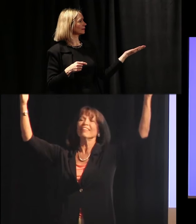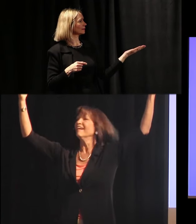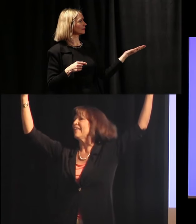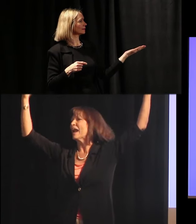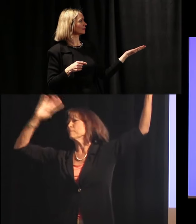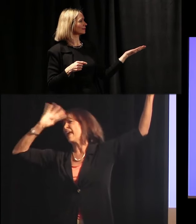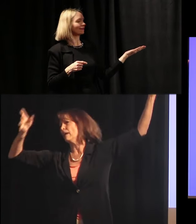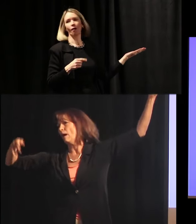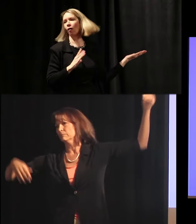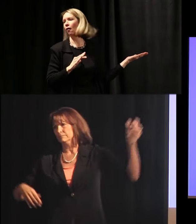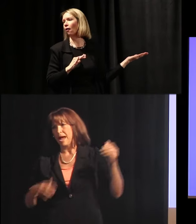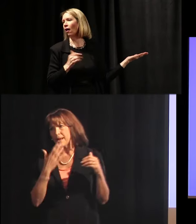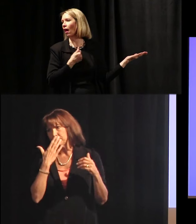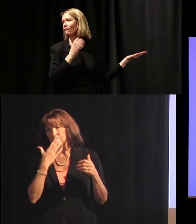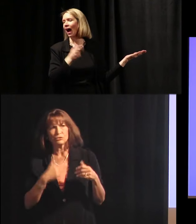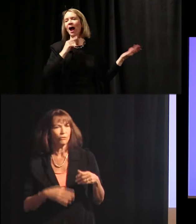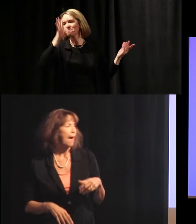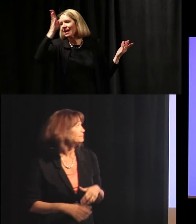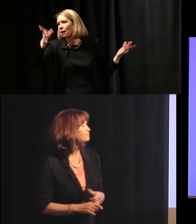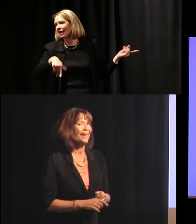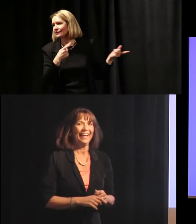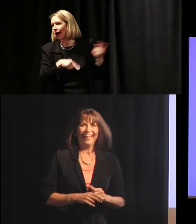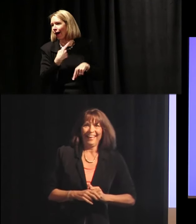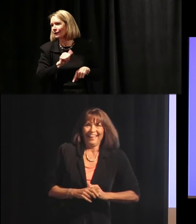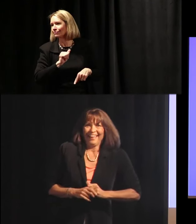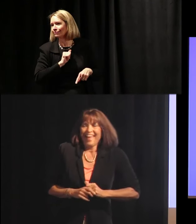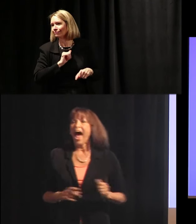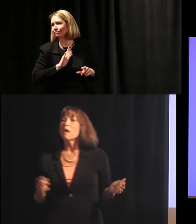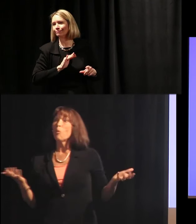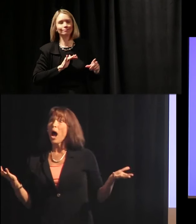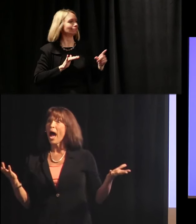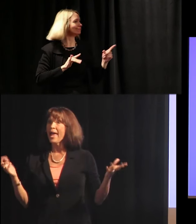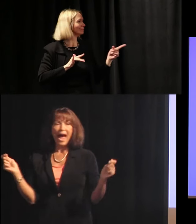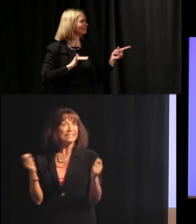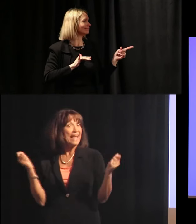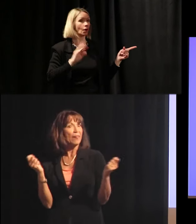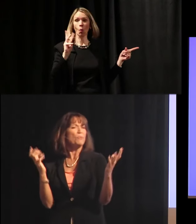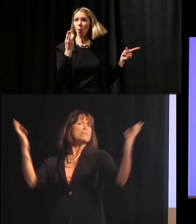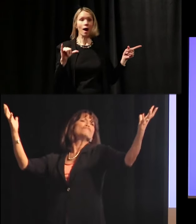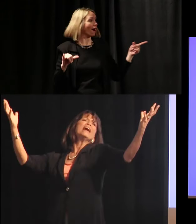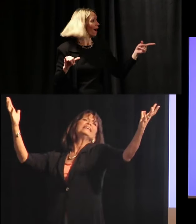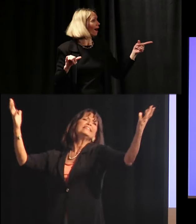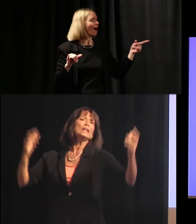I made it up. I’m not supposed to do that. Why I celebrate Renaissance?